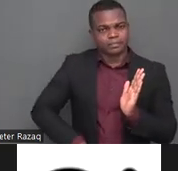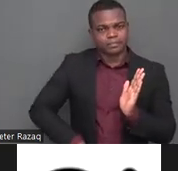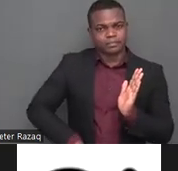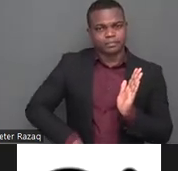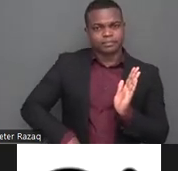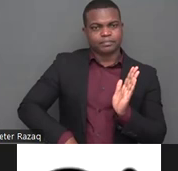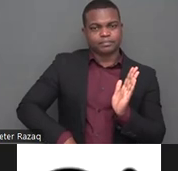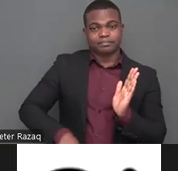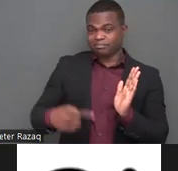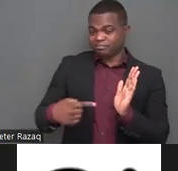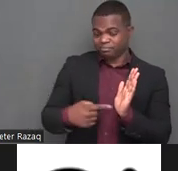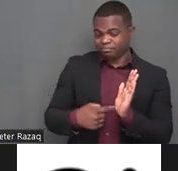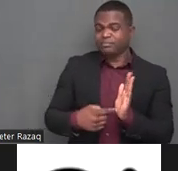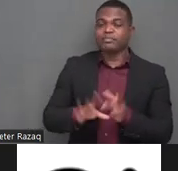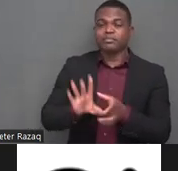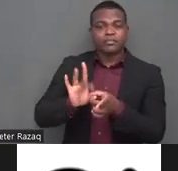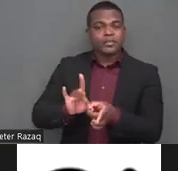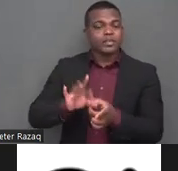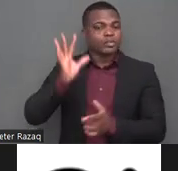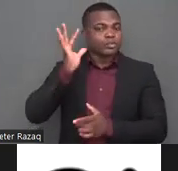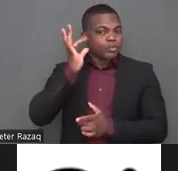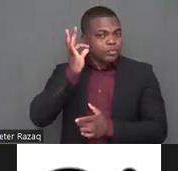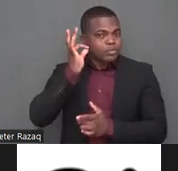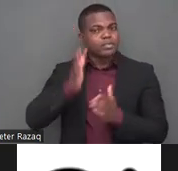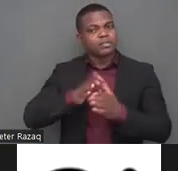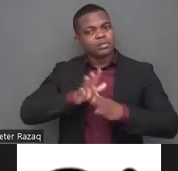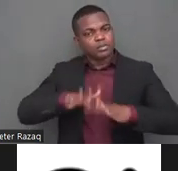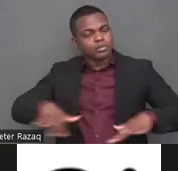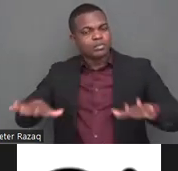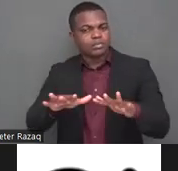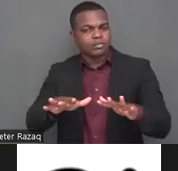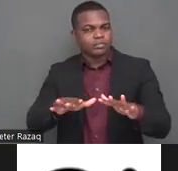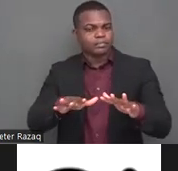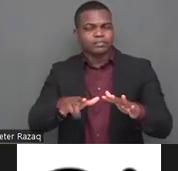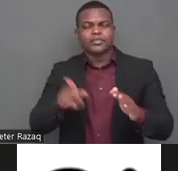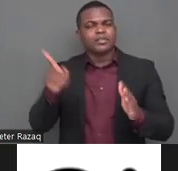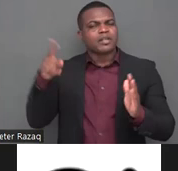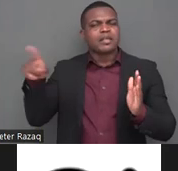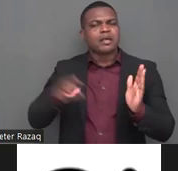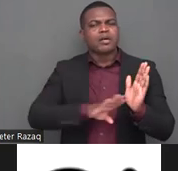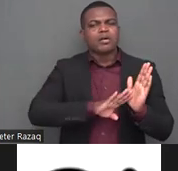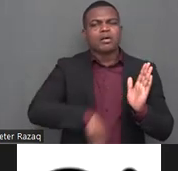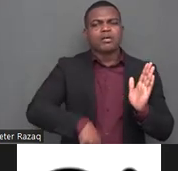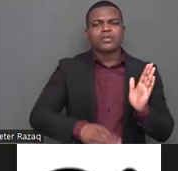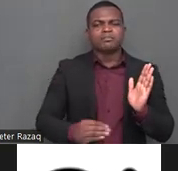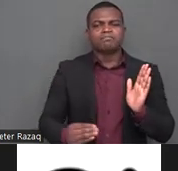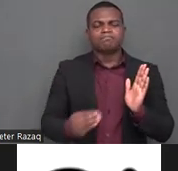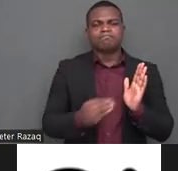with disability uh particularly psychosocial and intellectual disability as not part of